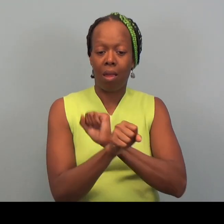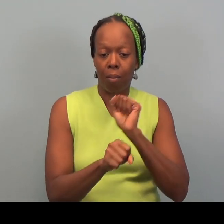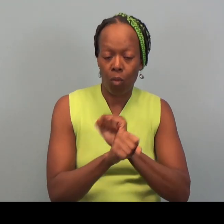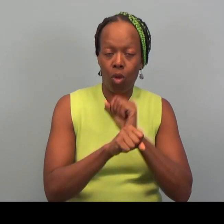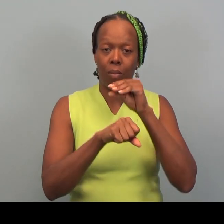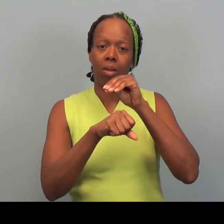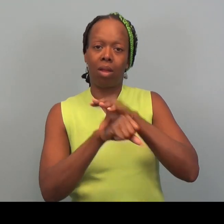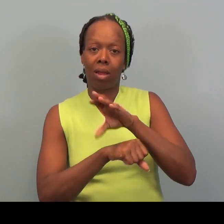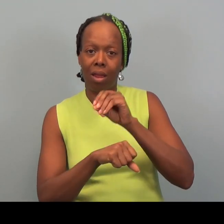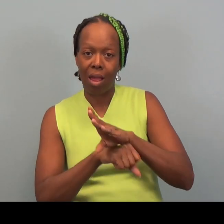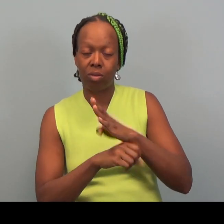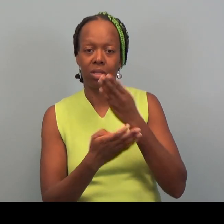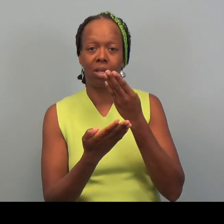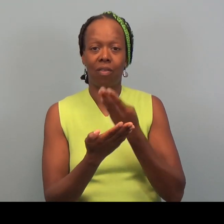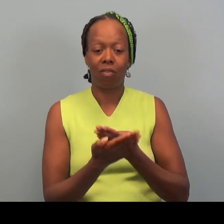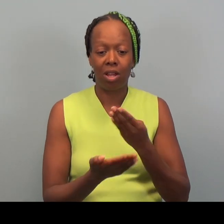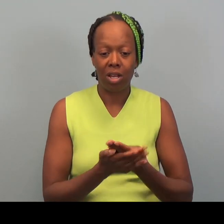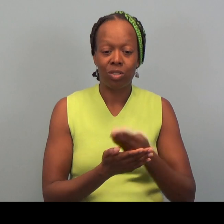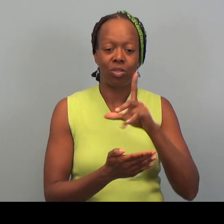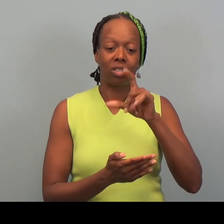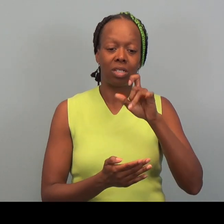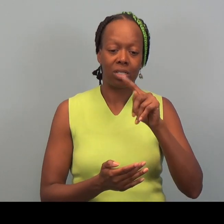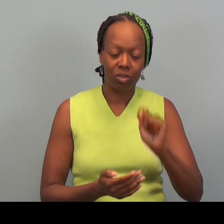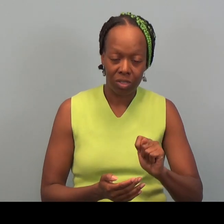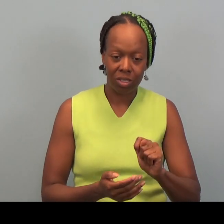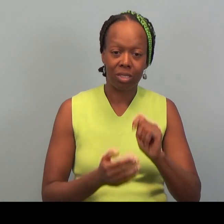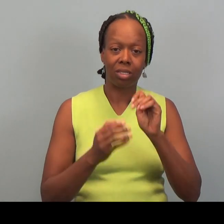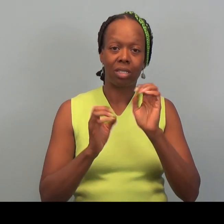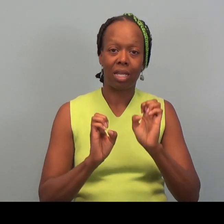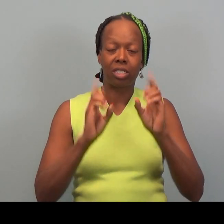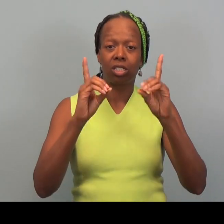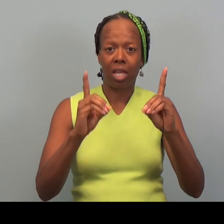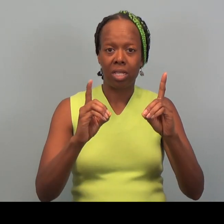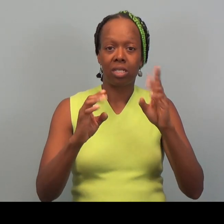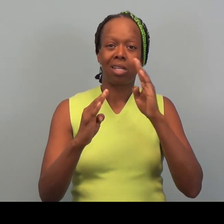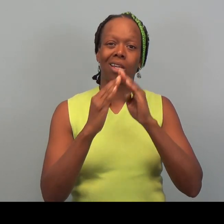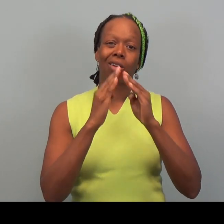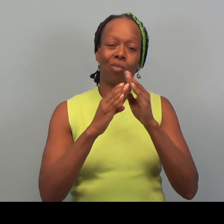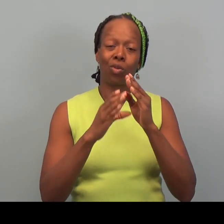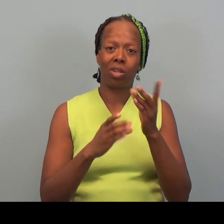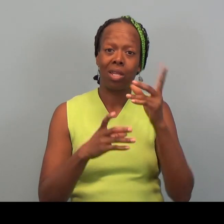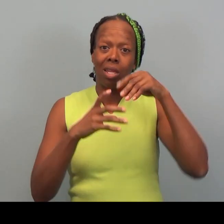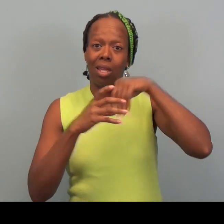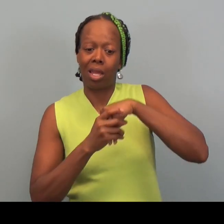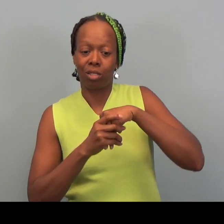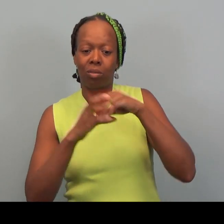with financial literacy education with community engagement education